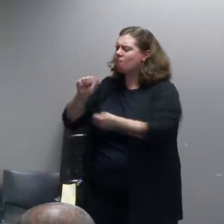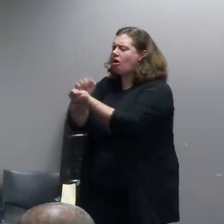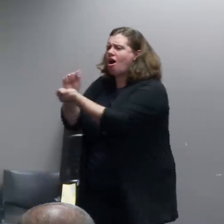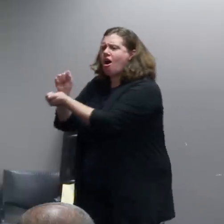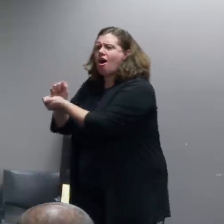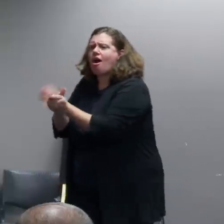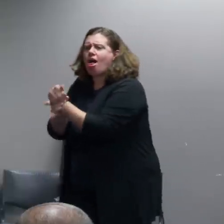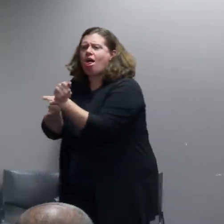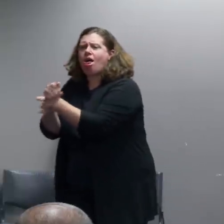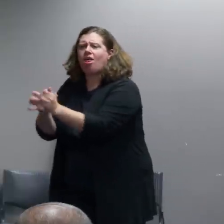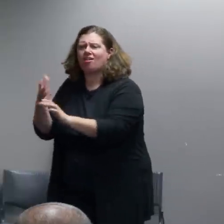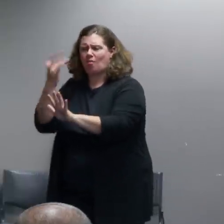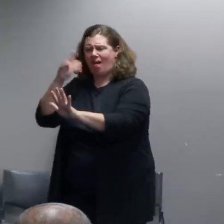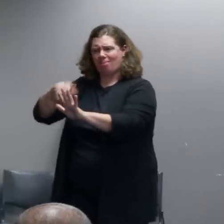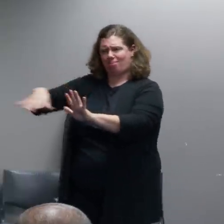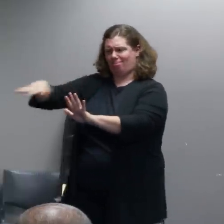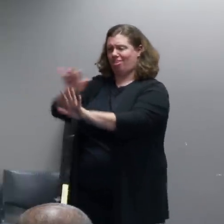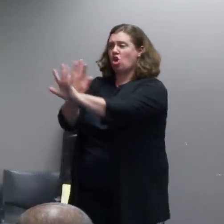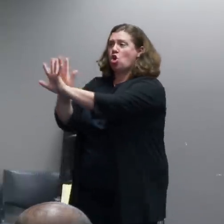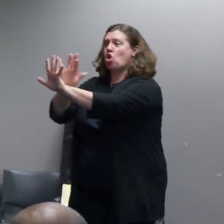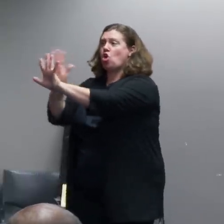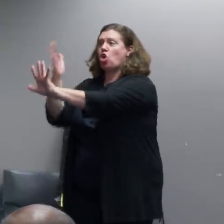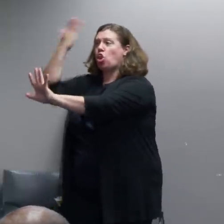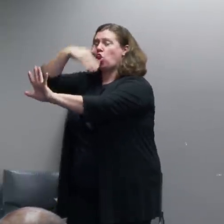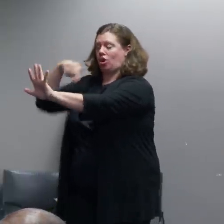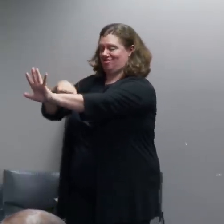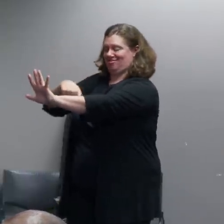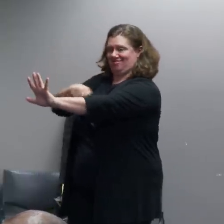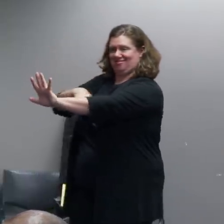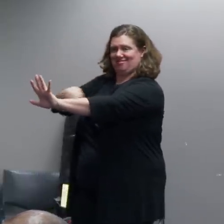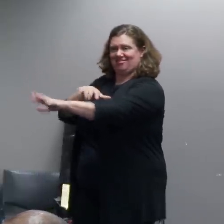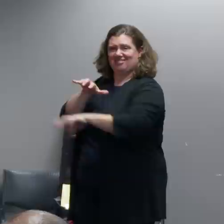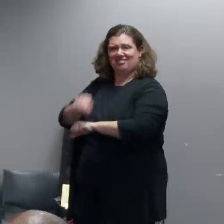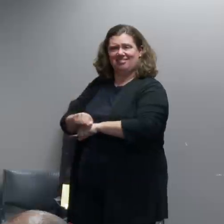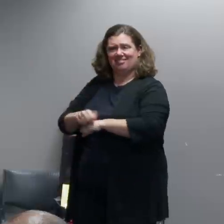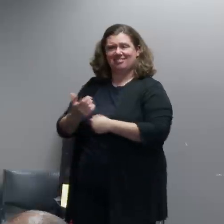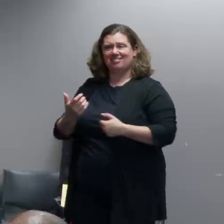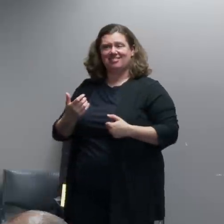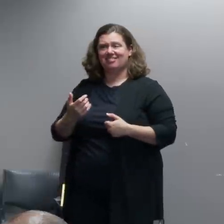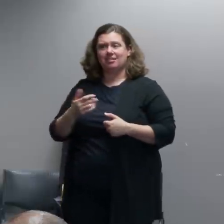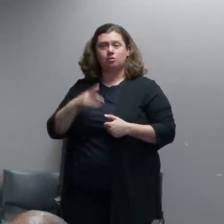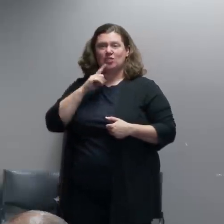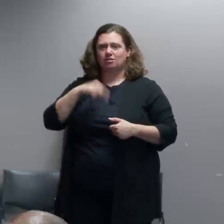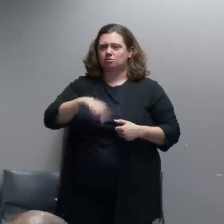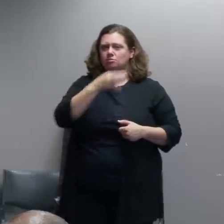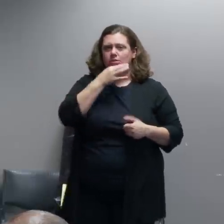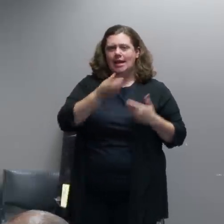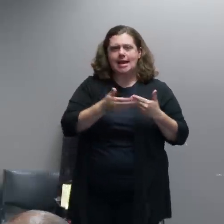to do that but that is extremely challenging because of some of the tactics that we see get used those are those tactics are